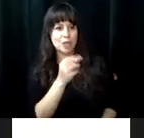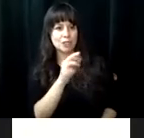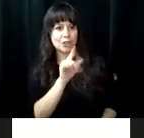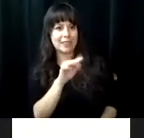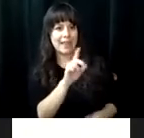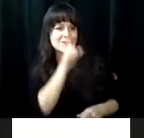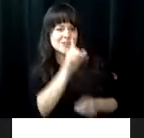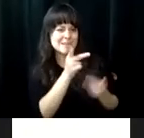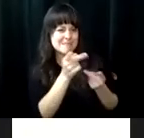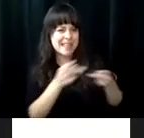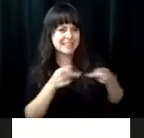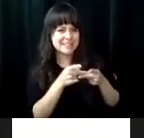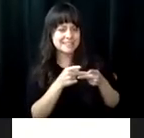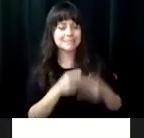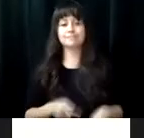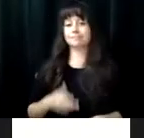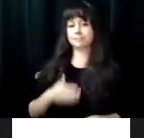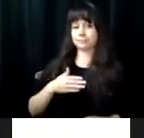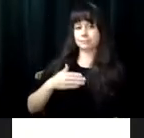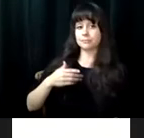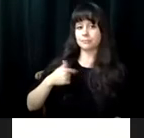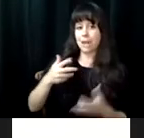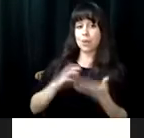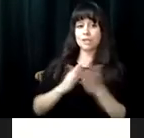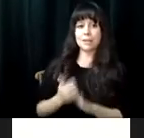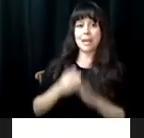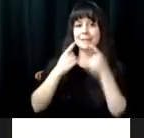dream is to become an impressionist and make Willie's wonder